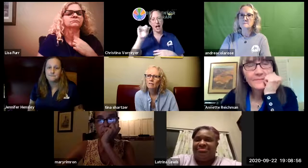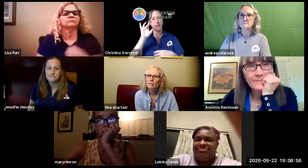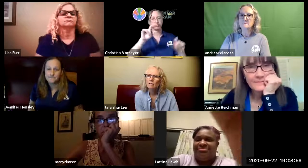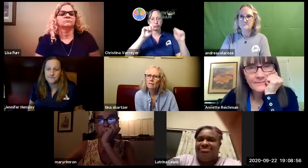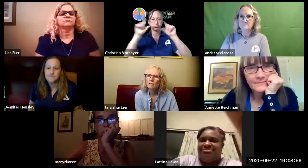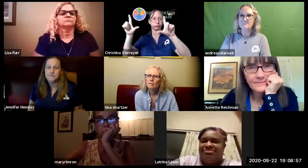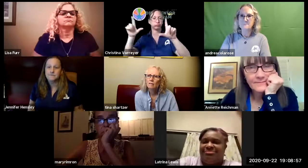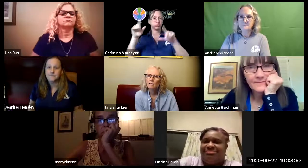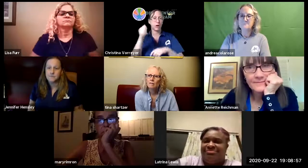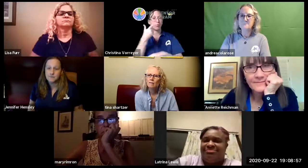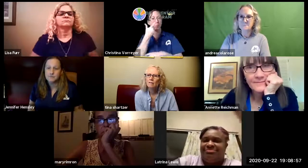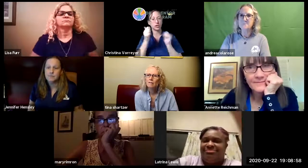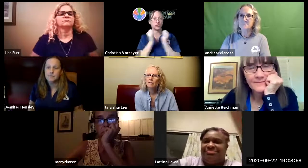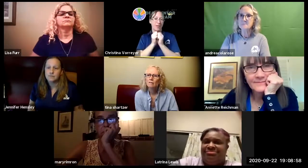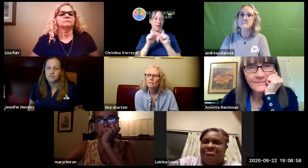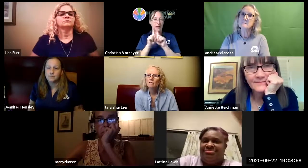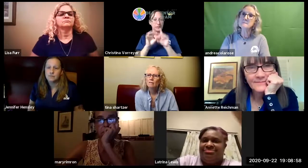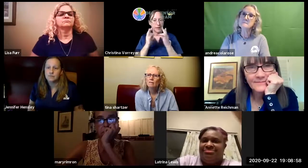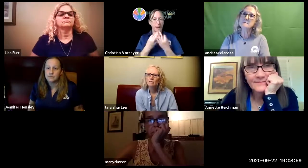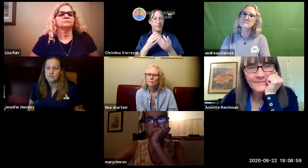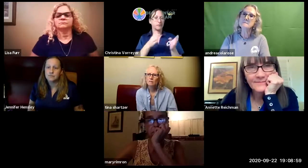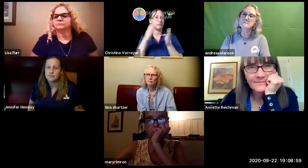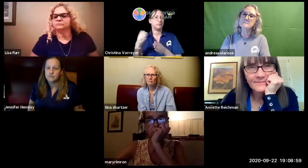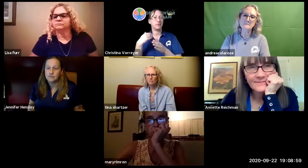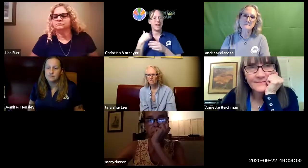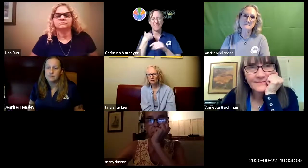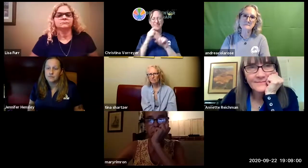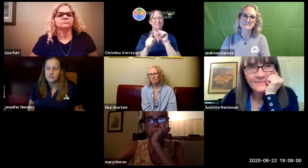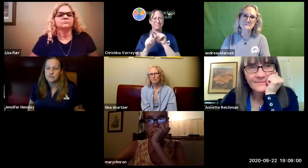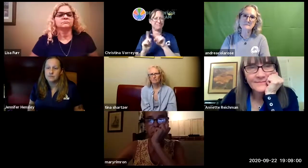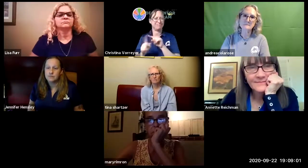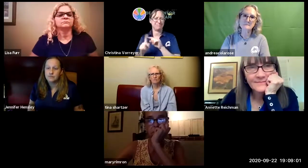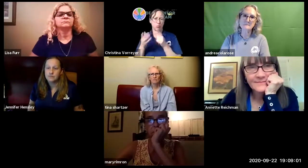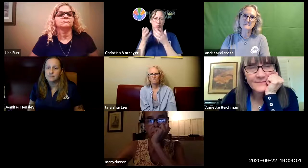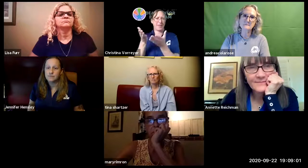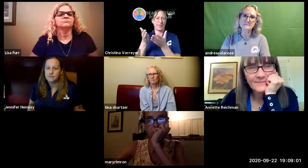they have a lot of free resources and videos that you can watch together as a